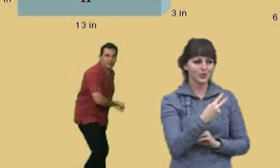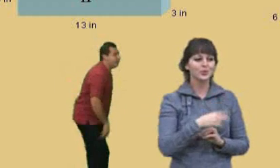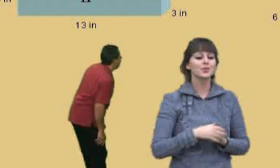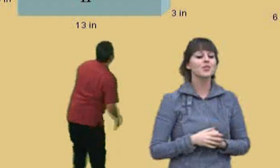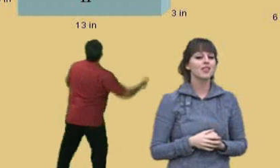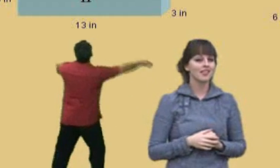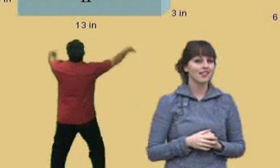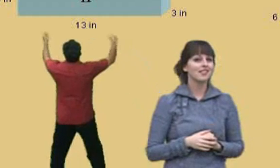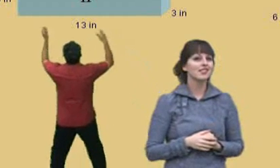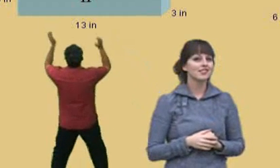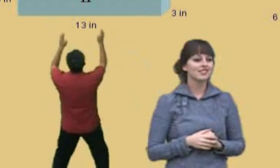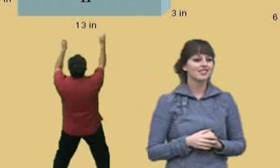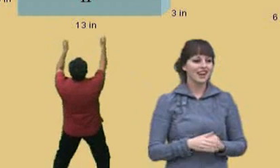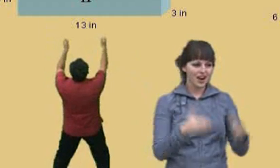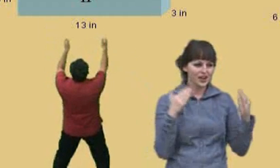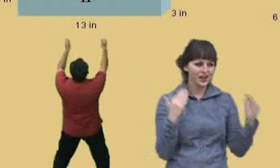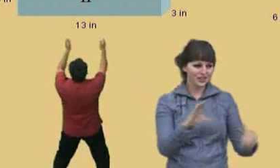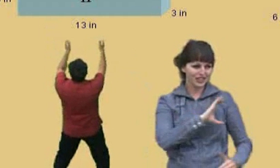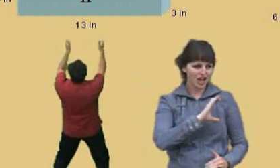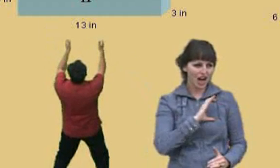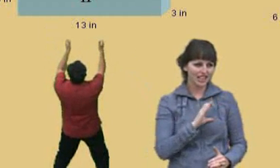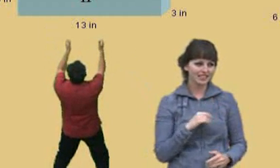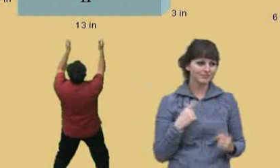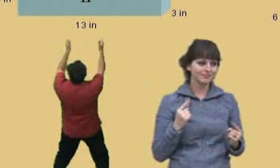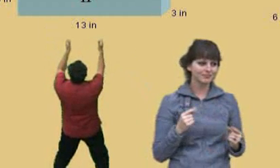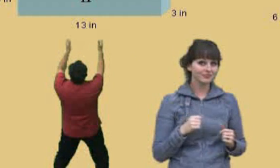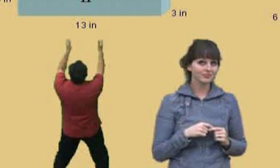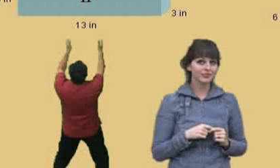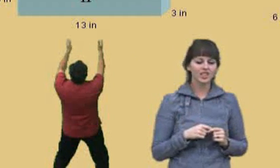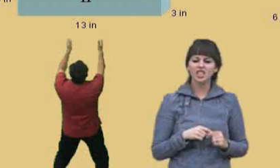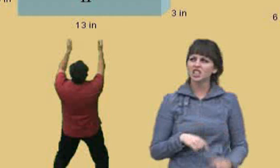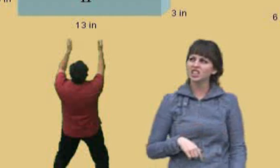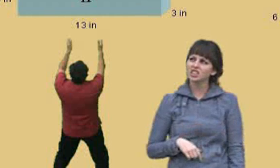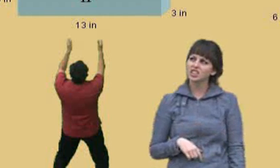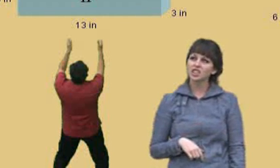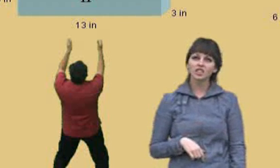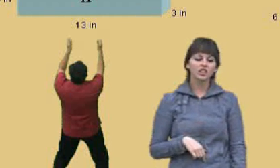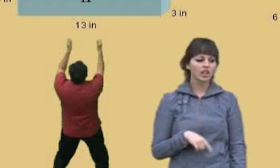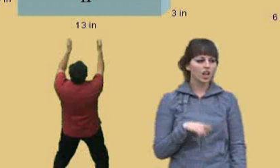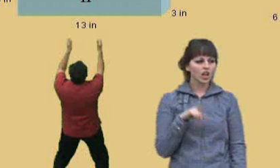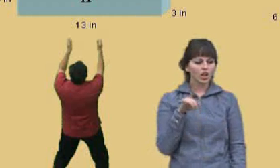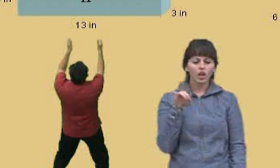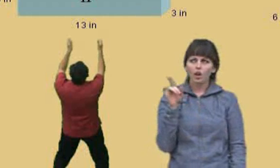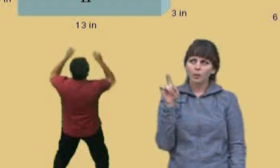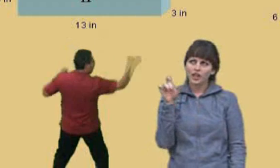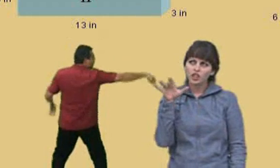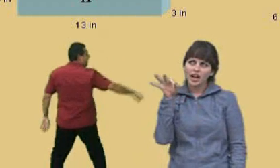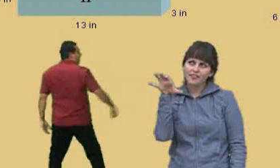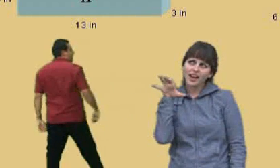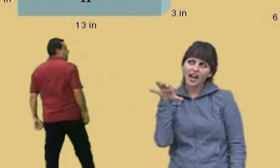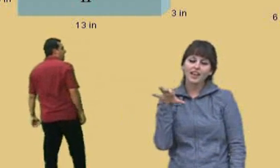Go for it, Charlie, bust a move! Charlie: 195? Professor Perez: Very nice Charlie!